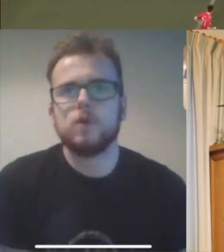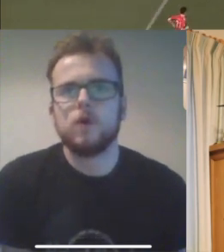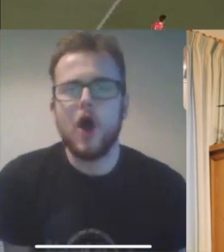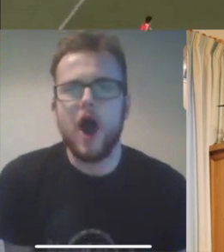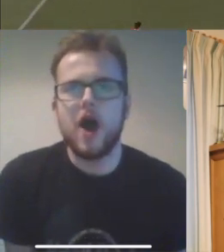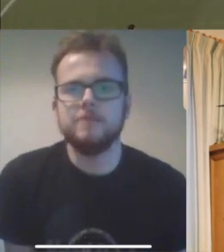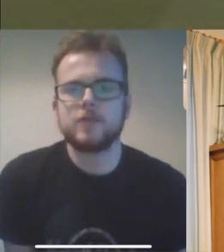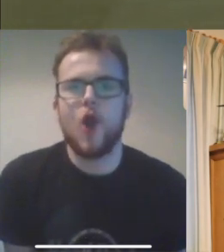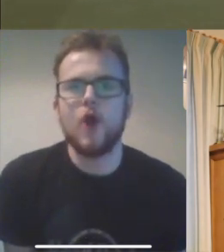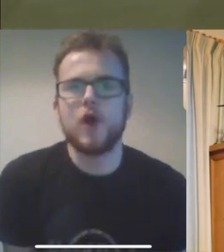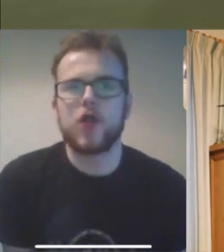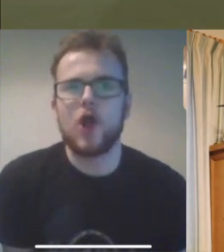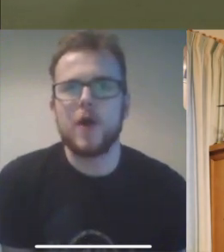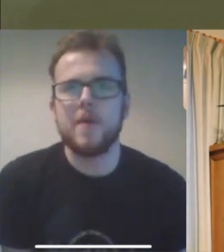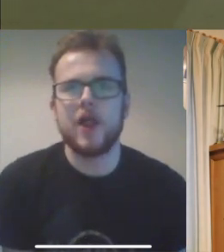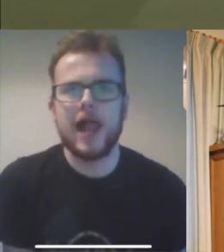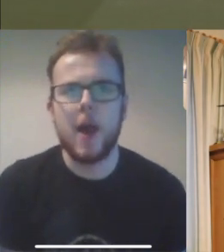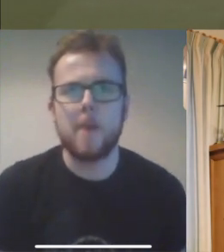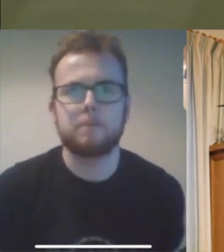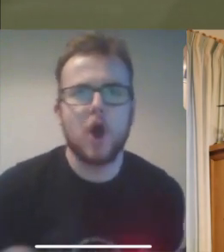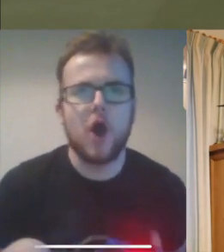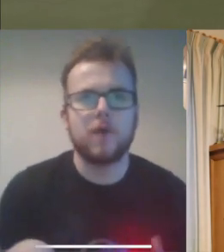Thomas & Rhys: OHHH! Rhys: GLORY GLORYYY